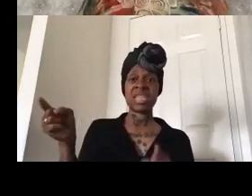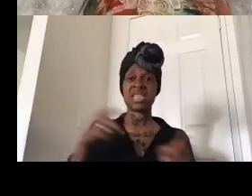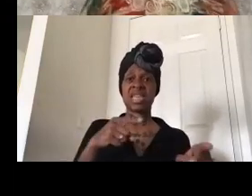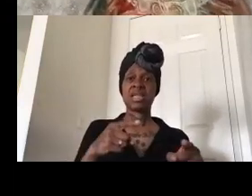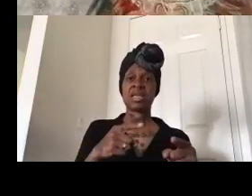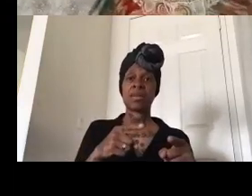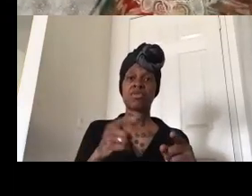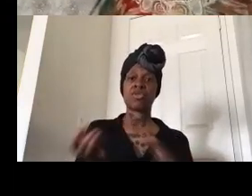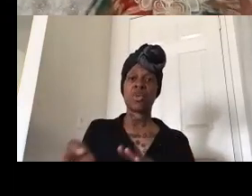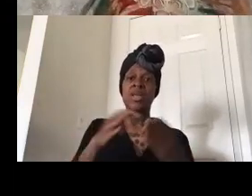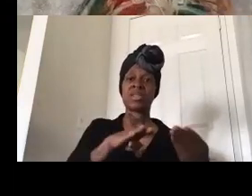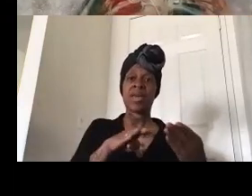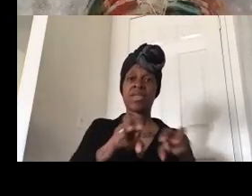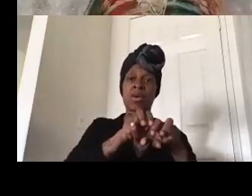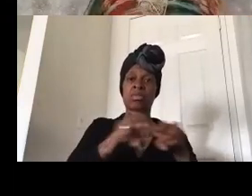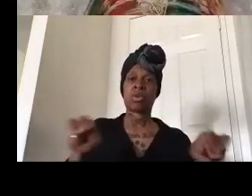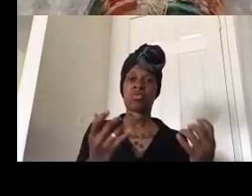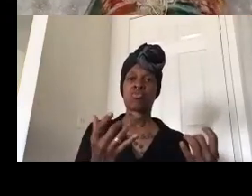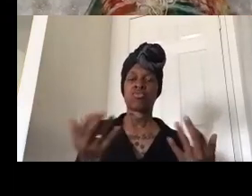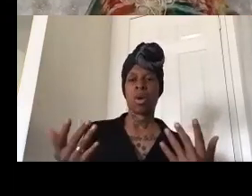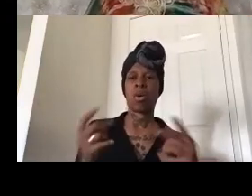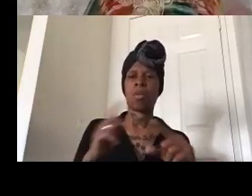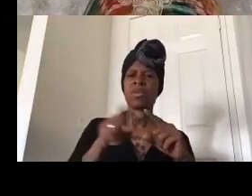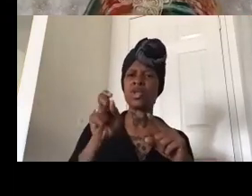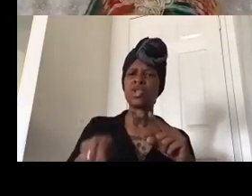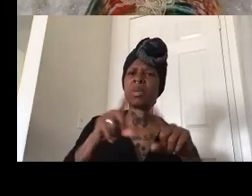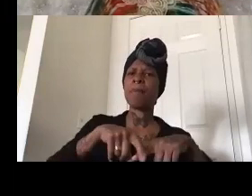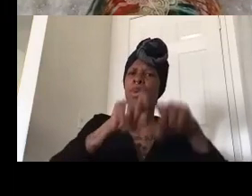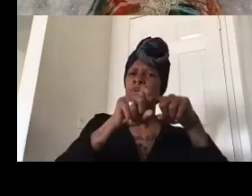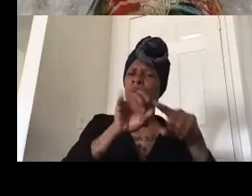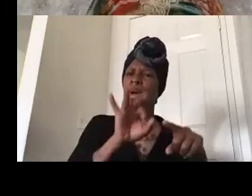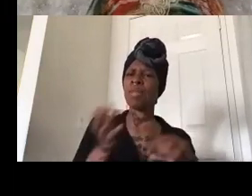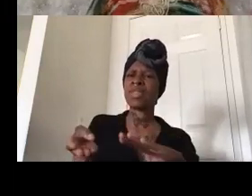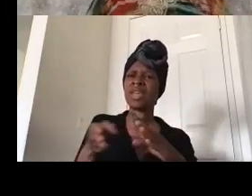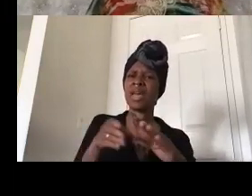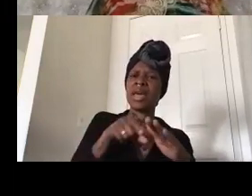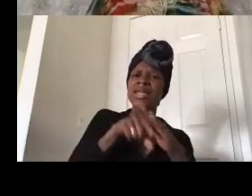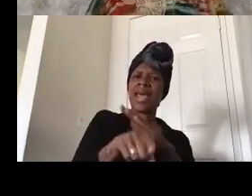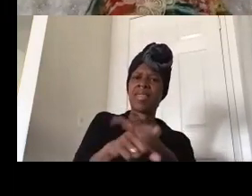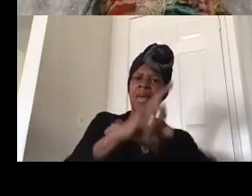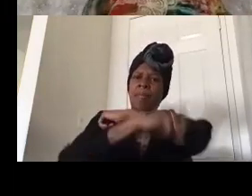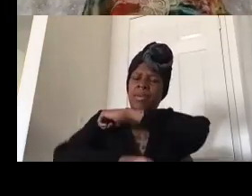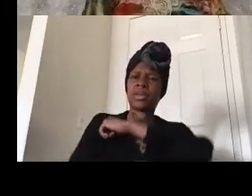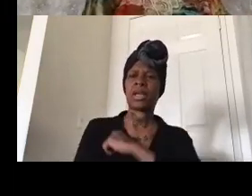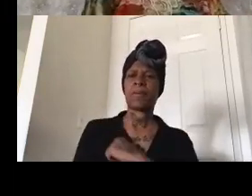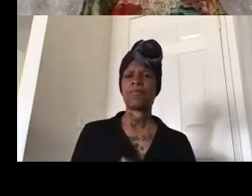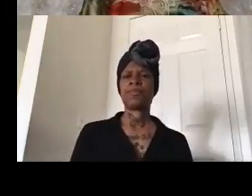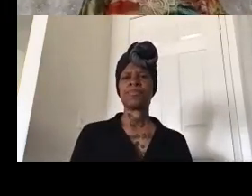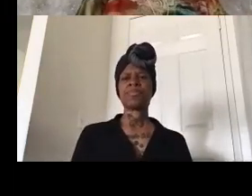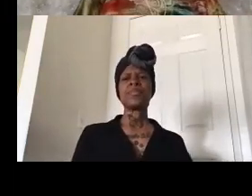the death penalty jackie lacey was one of the last district attorneys to expunge the records of those who were